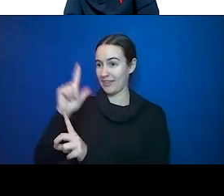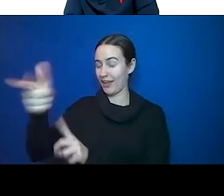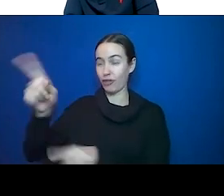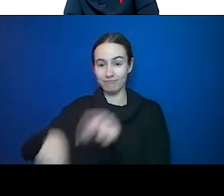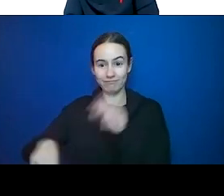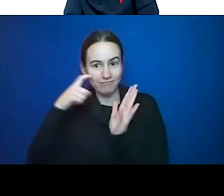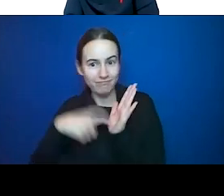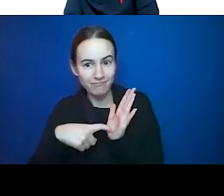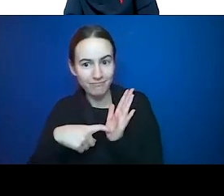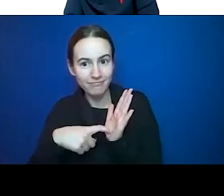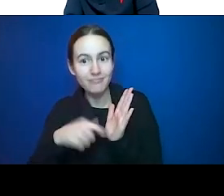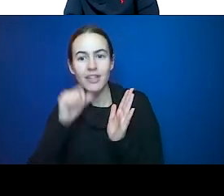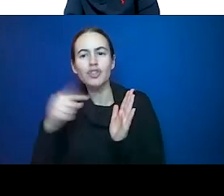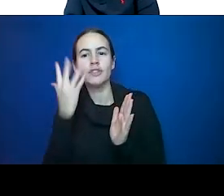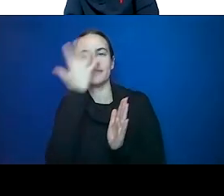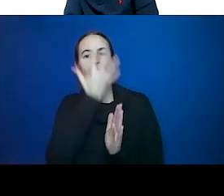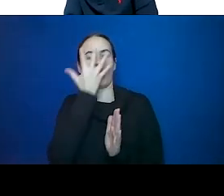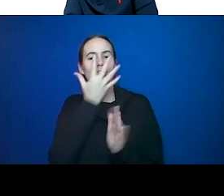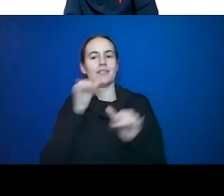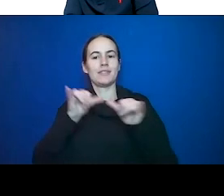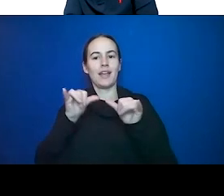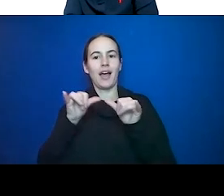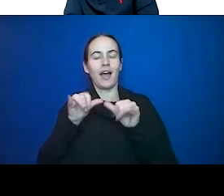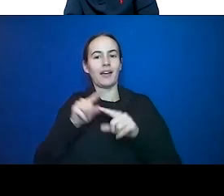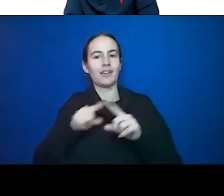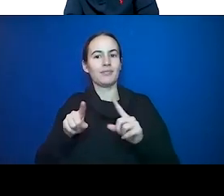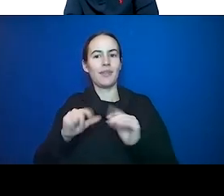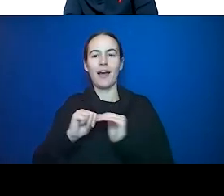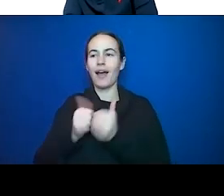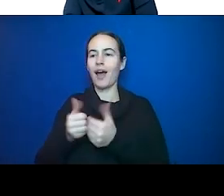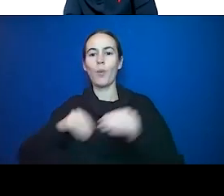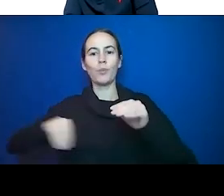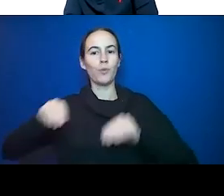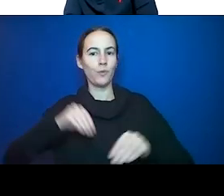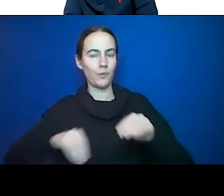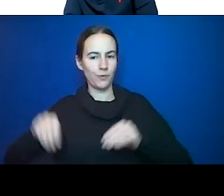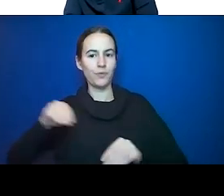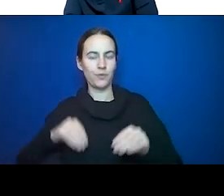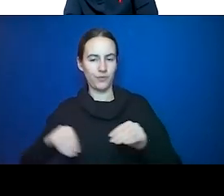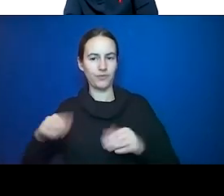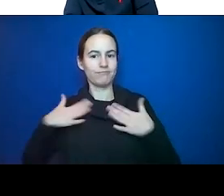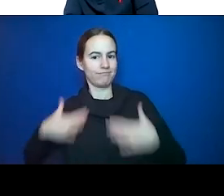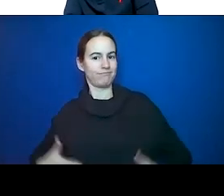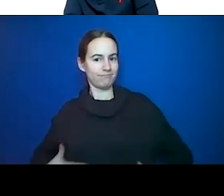size but often in the way they move and the -- their core